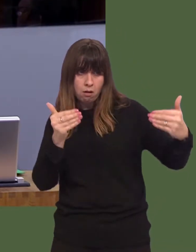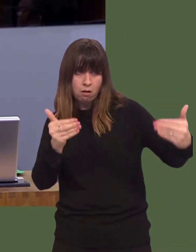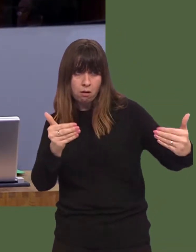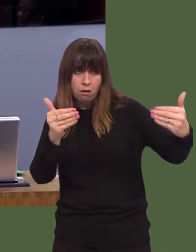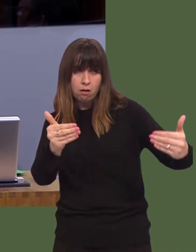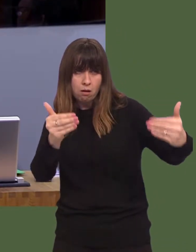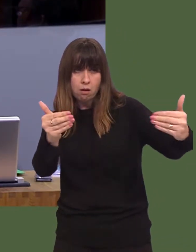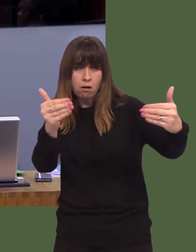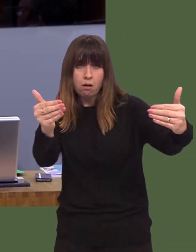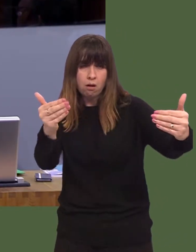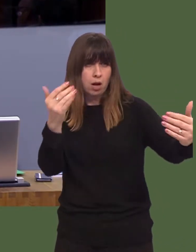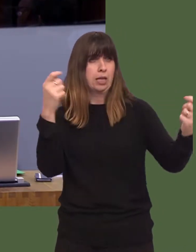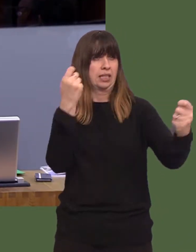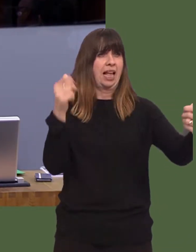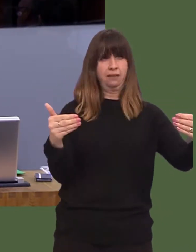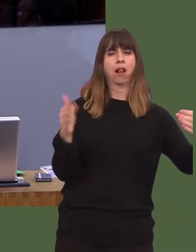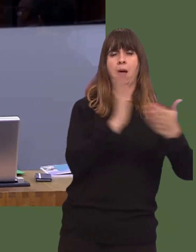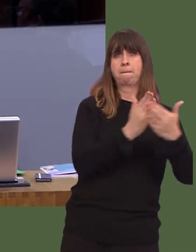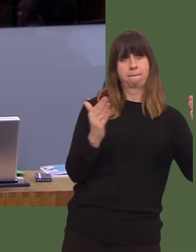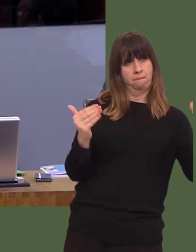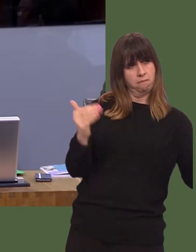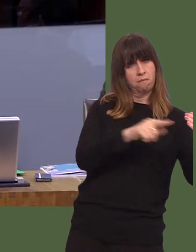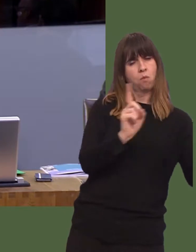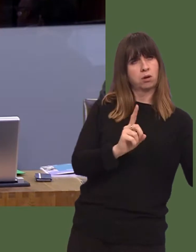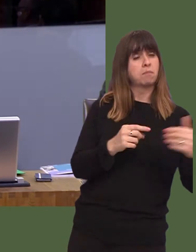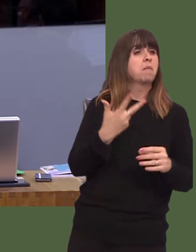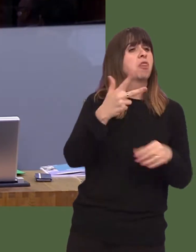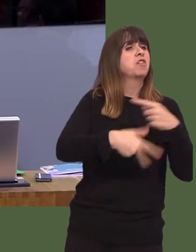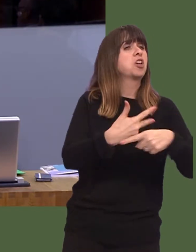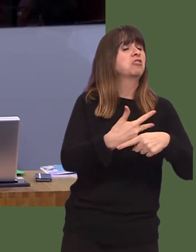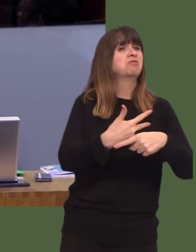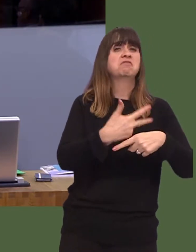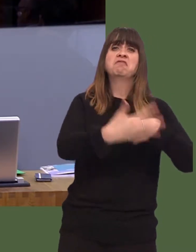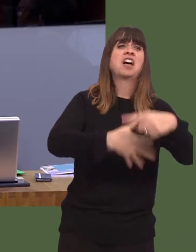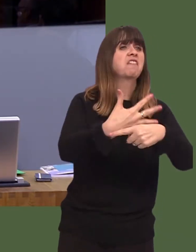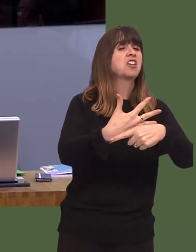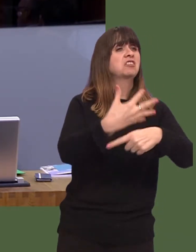What can we expect in the three, five, eight and 10 years when this deal will be coming